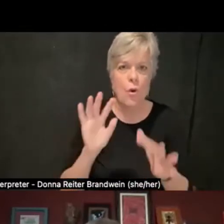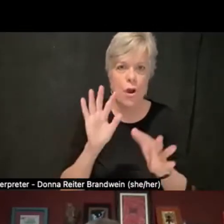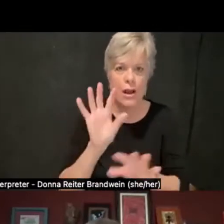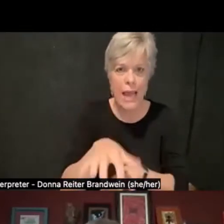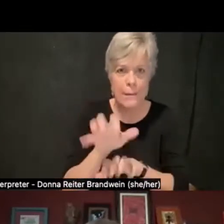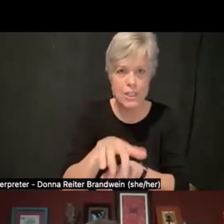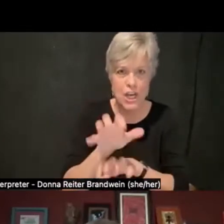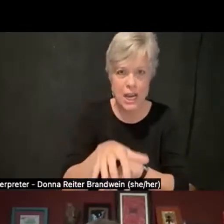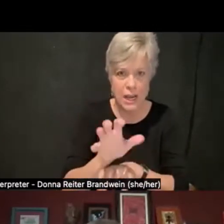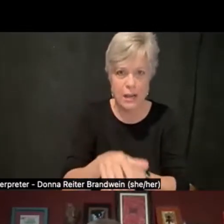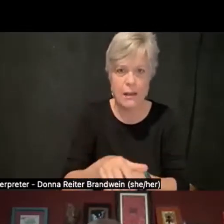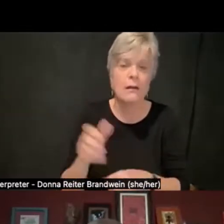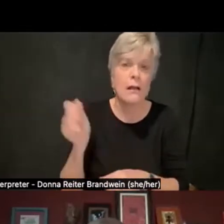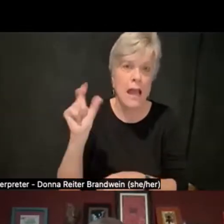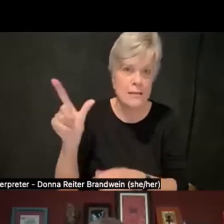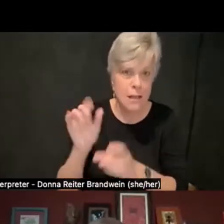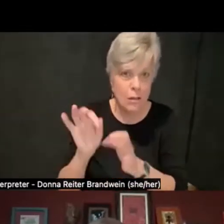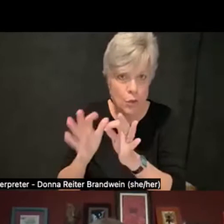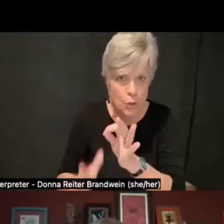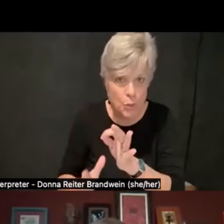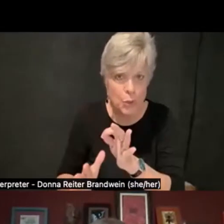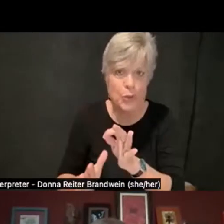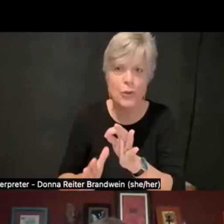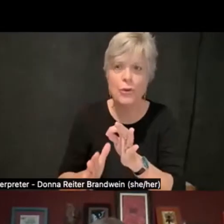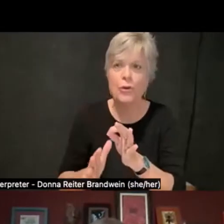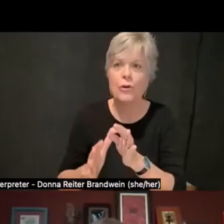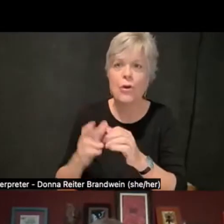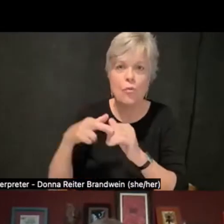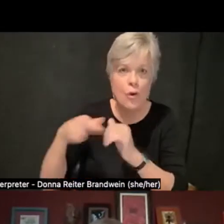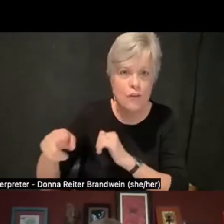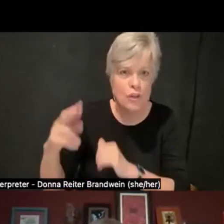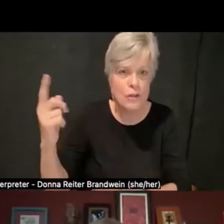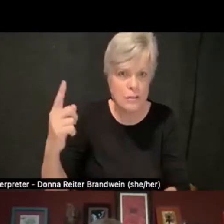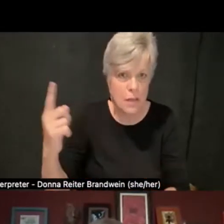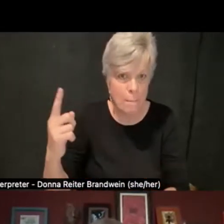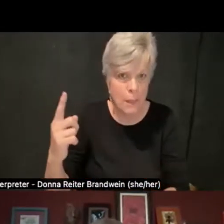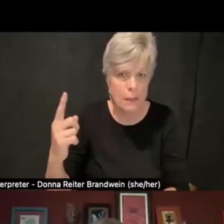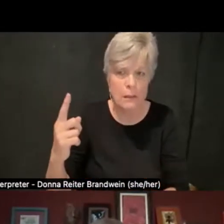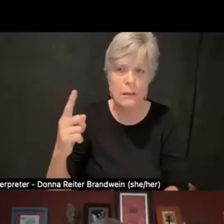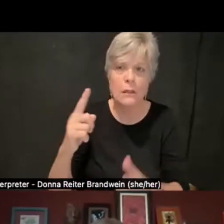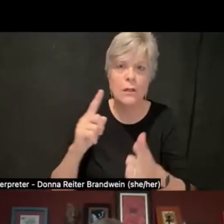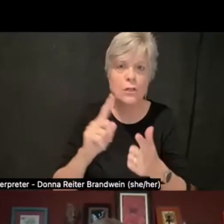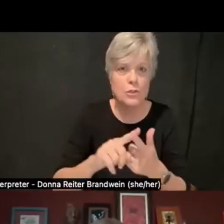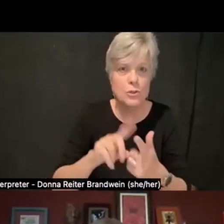coordinating an ASL interpreter, referring somebody to the Disability Services Office,